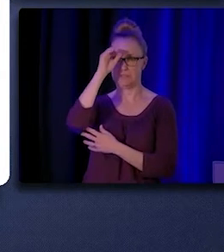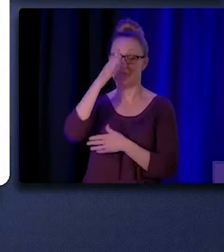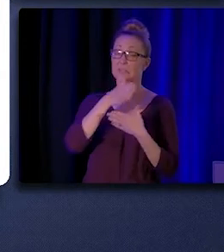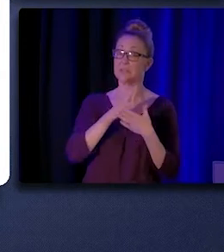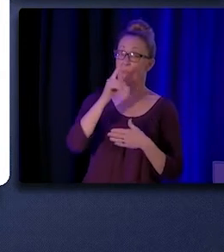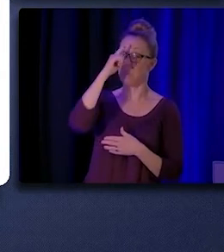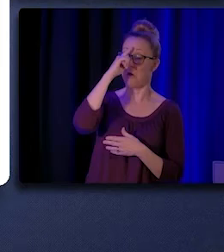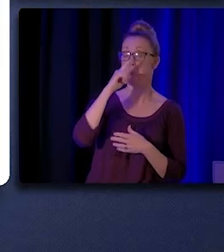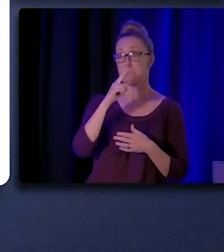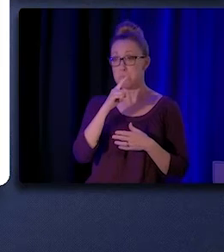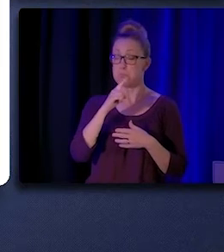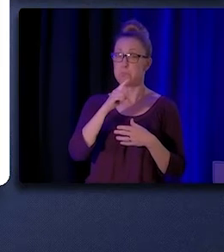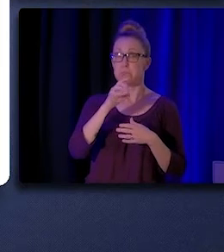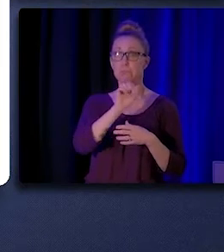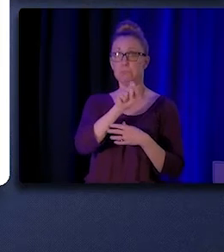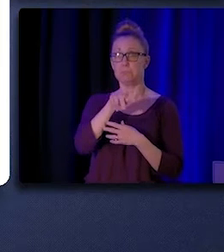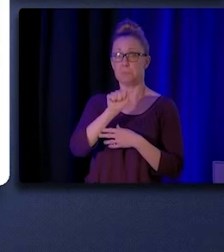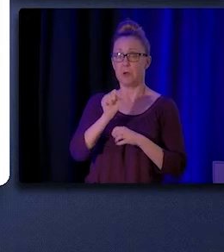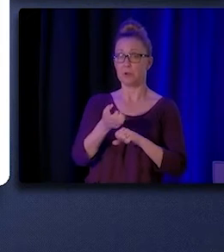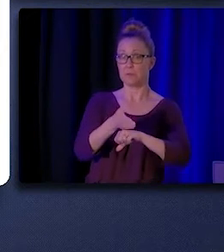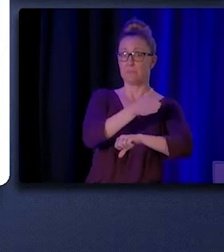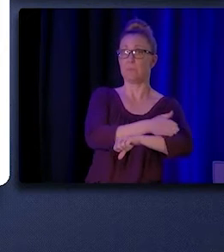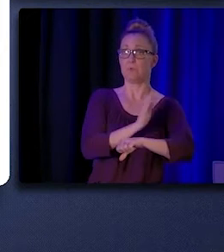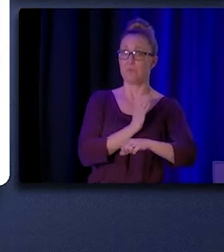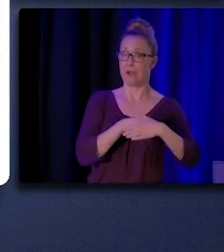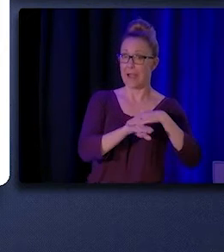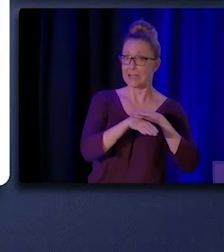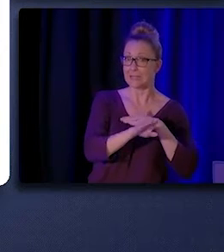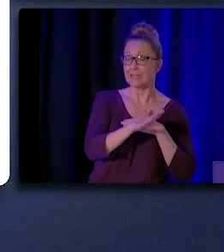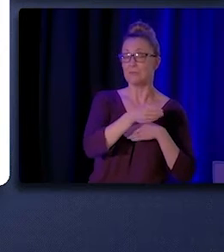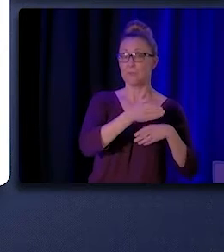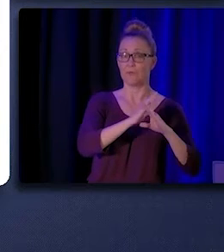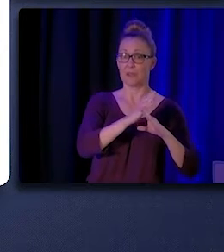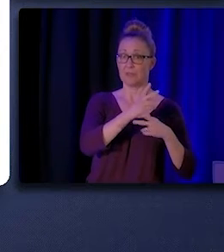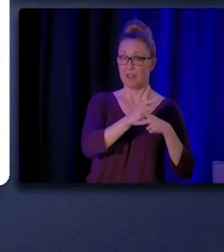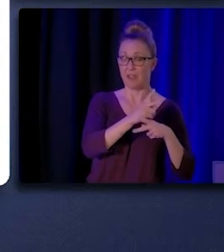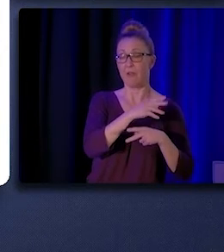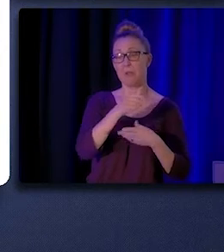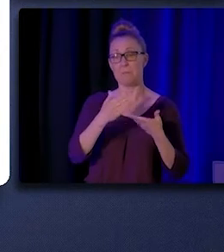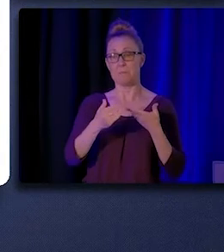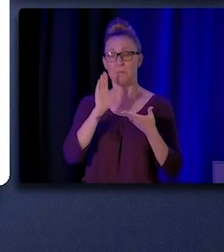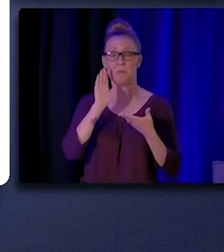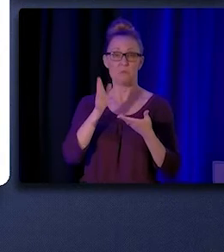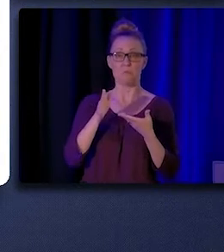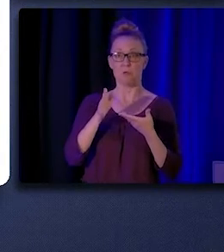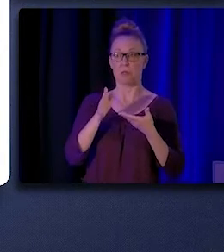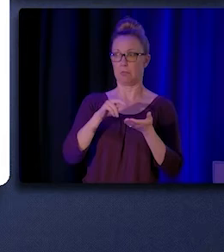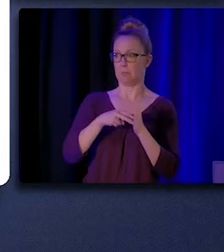could improve access to preventive care and potentially negate the need for organizations to demonstrate return on investment.